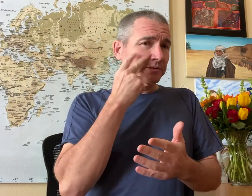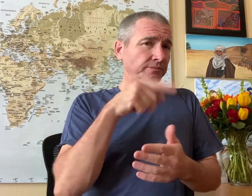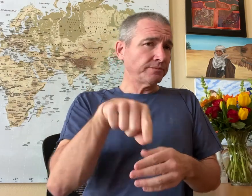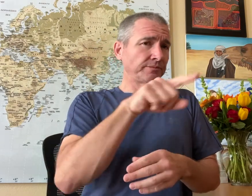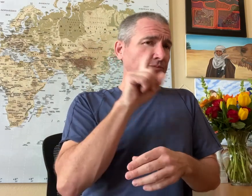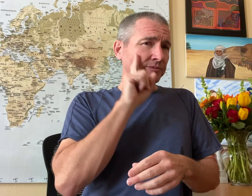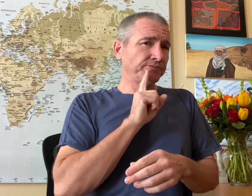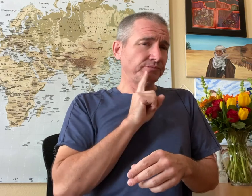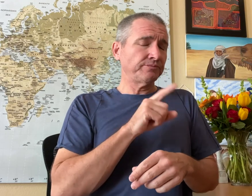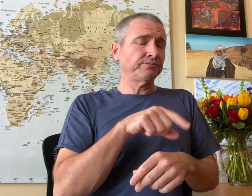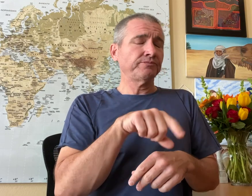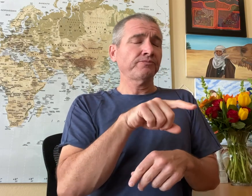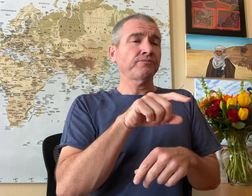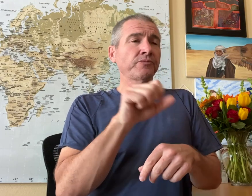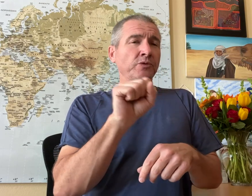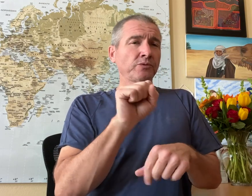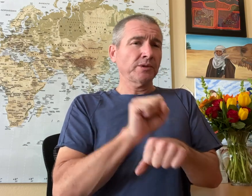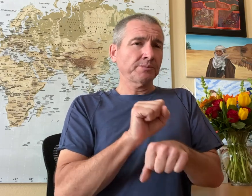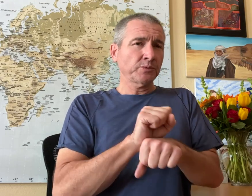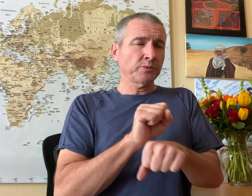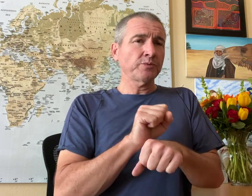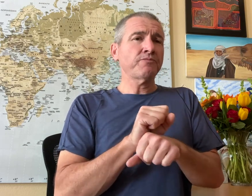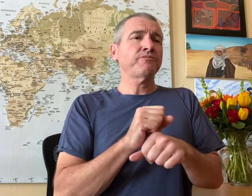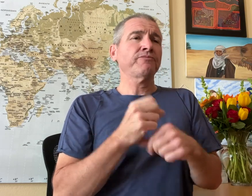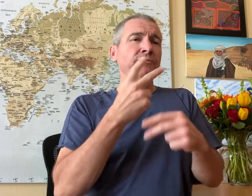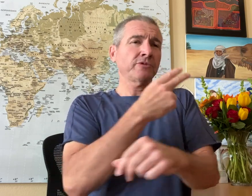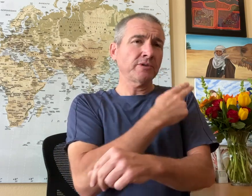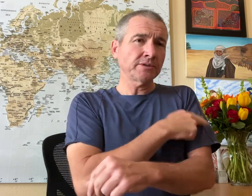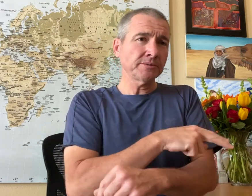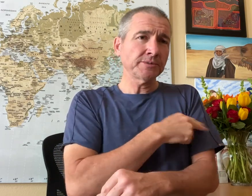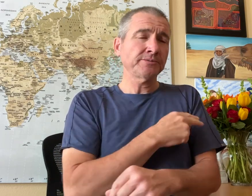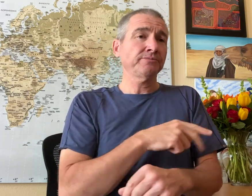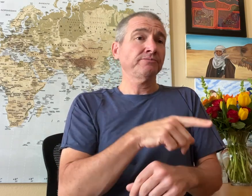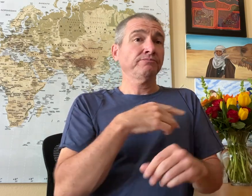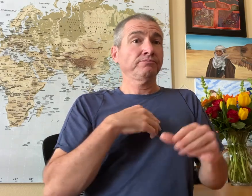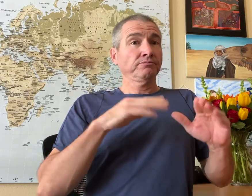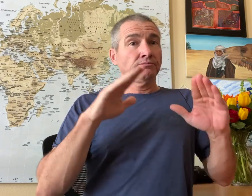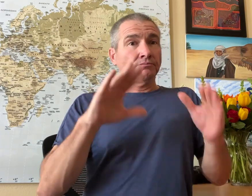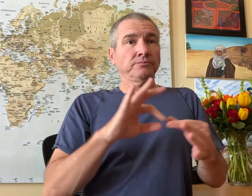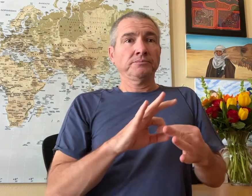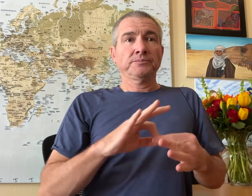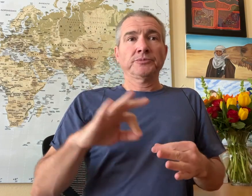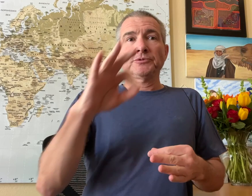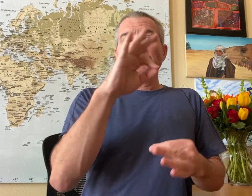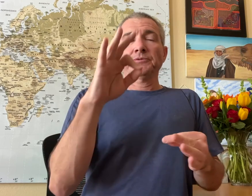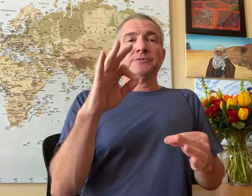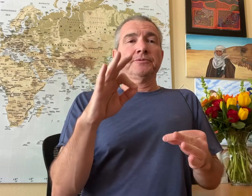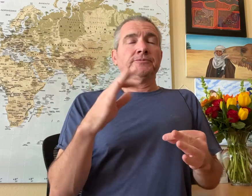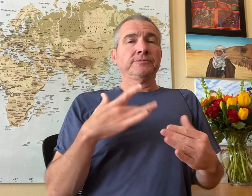and see the Deaf Sorenson employees at the hospital. They were in great spirits